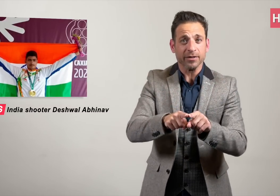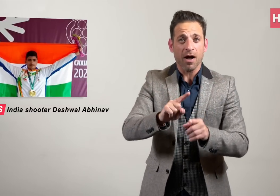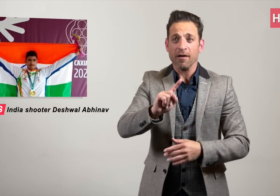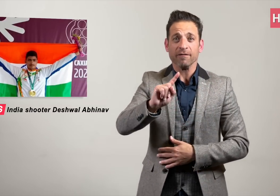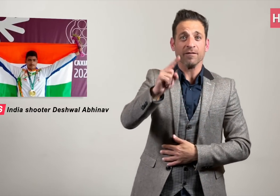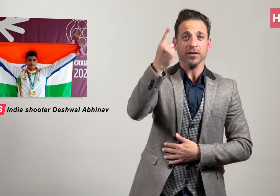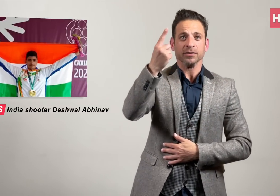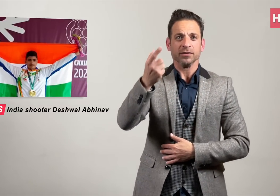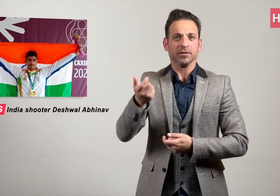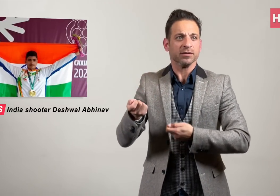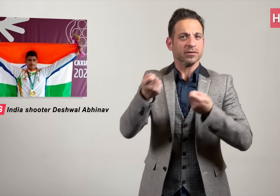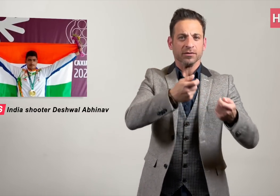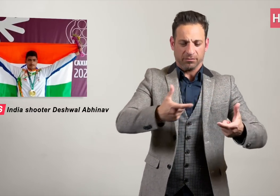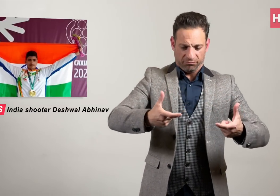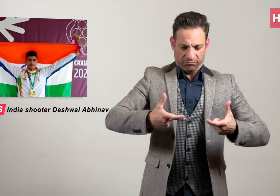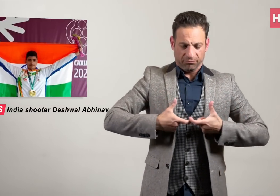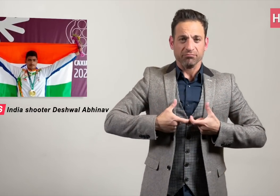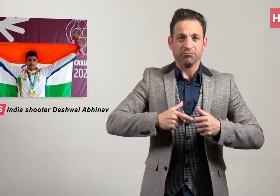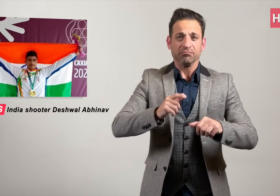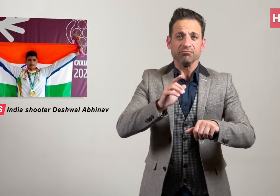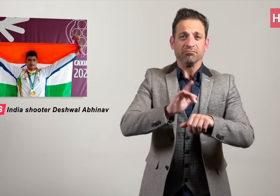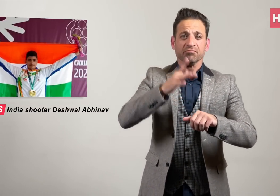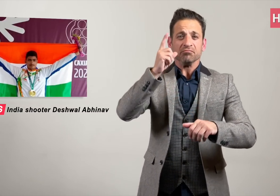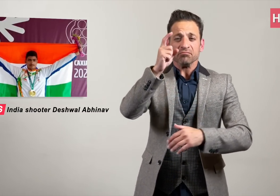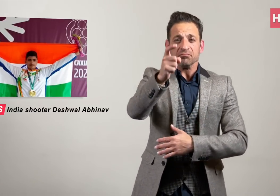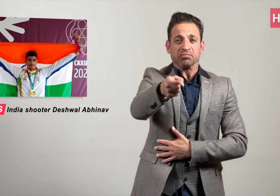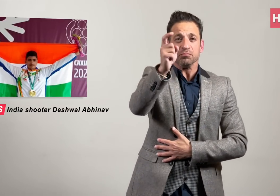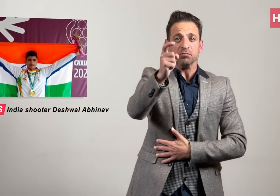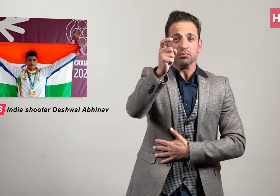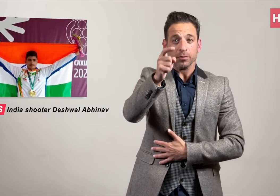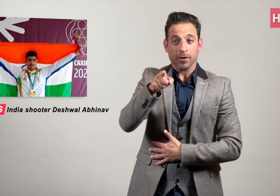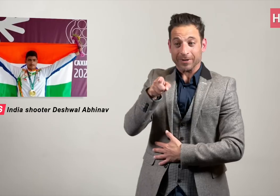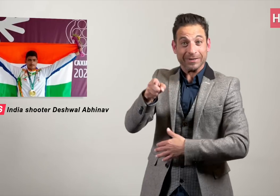taking home the country's first-ever medals in Shooting.